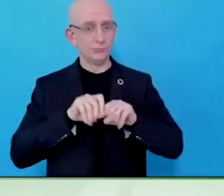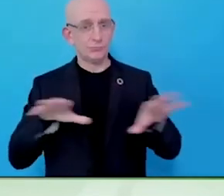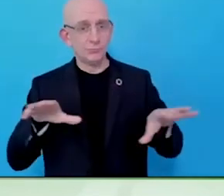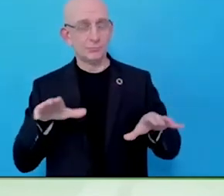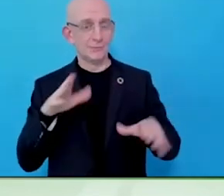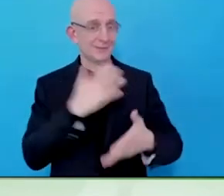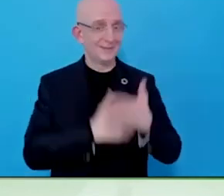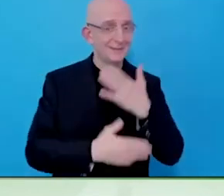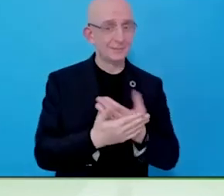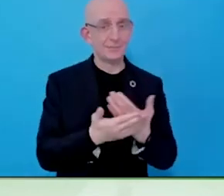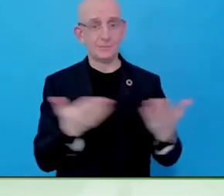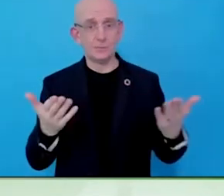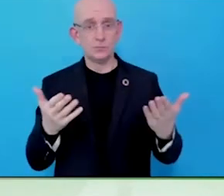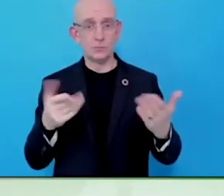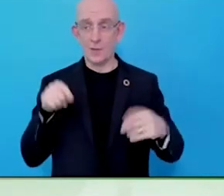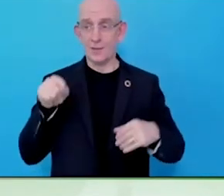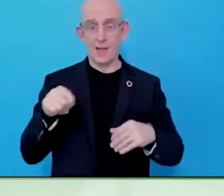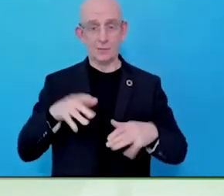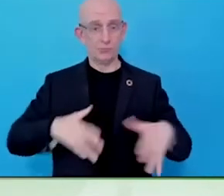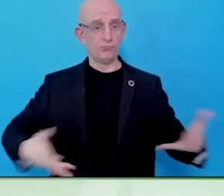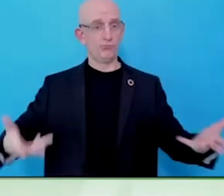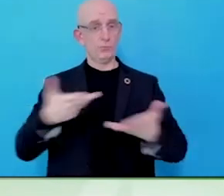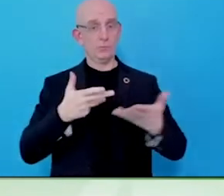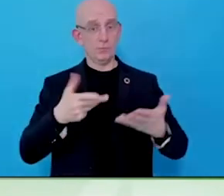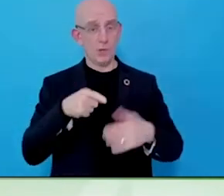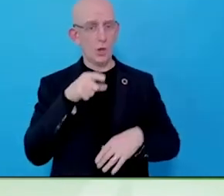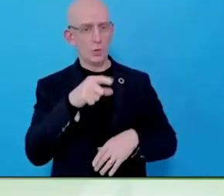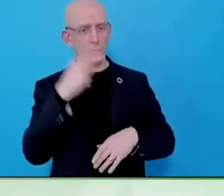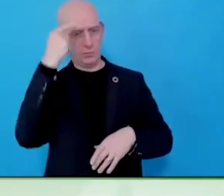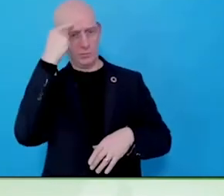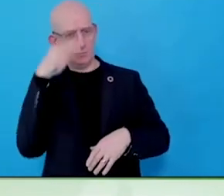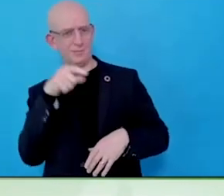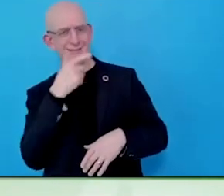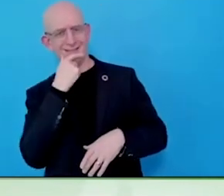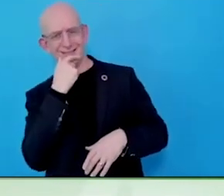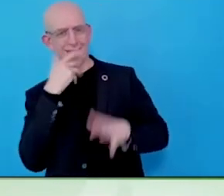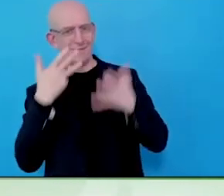We look to not serve business but make it easier for business.